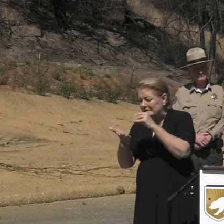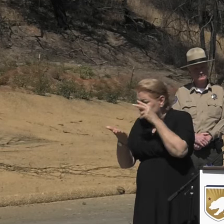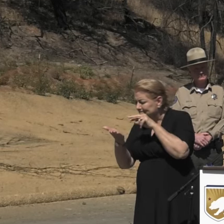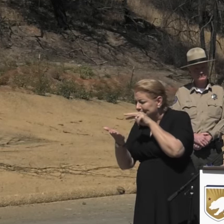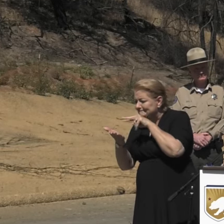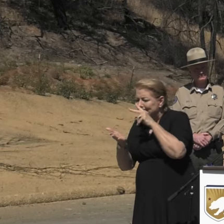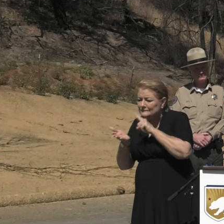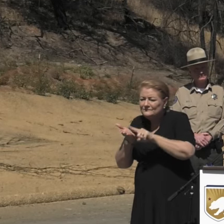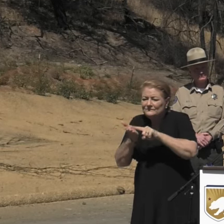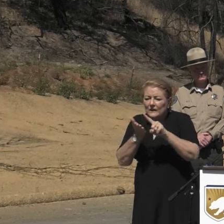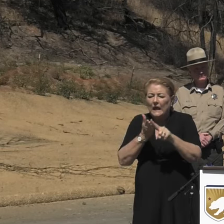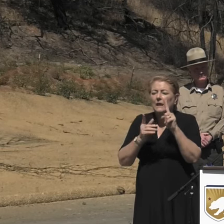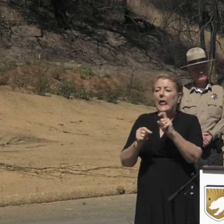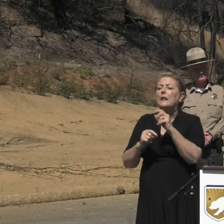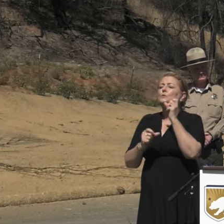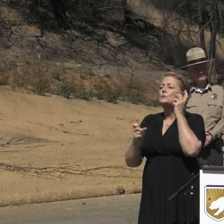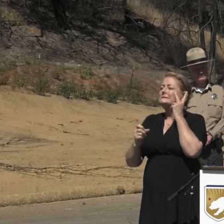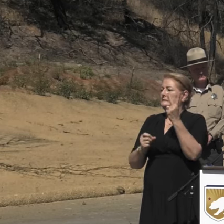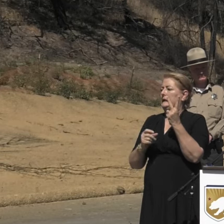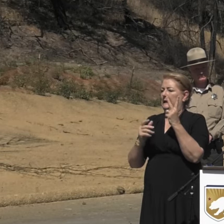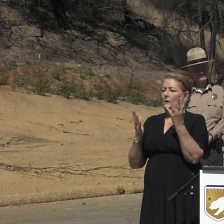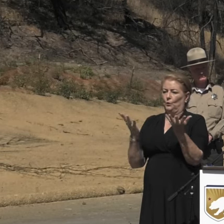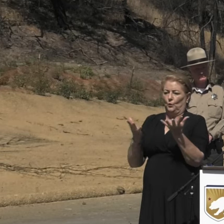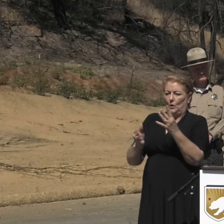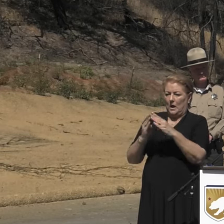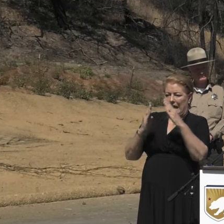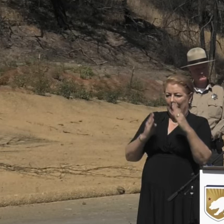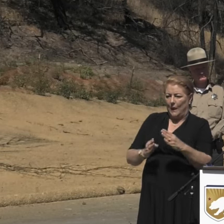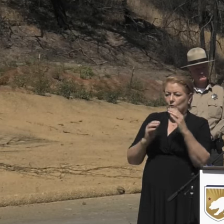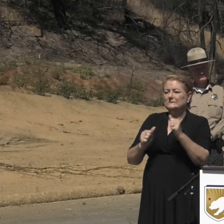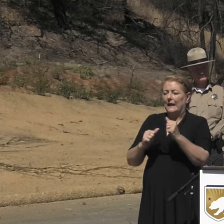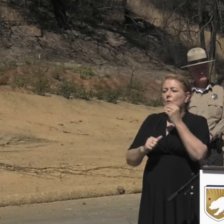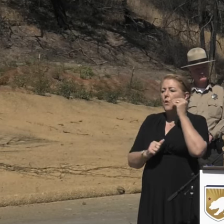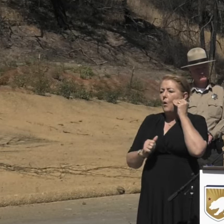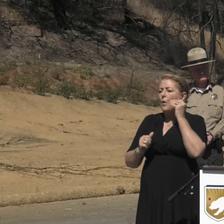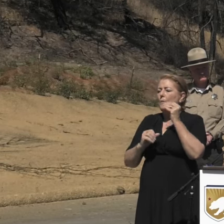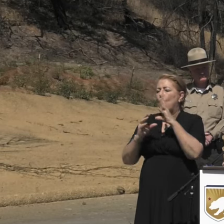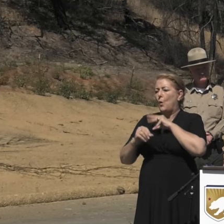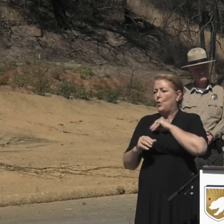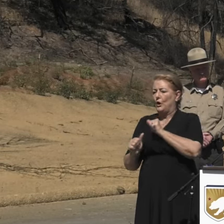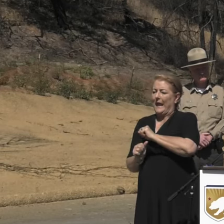before properties can be returned to homeowners. But our focus moving forward will remain consistent,